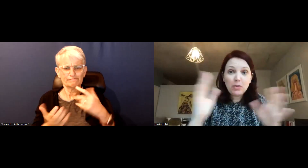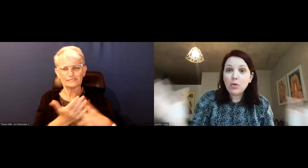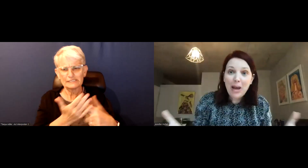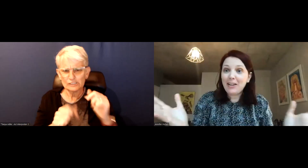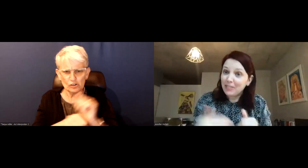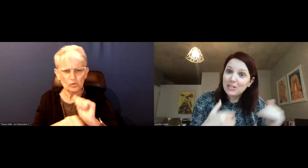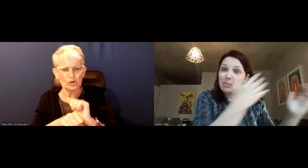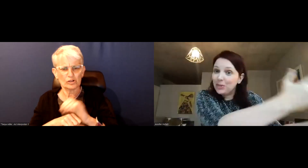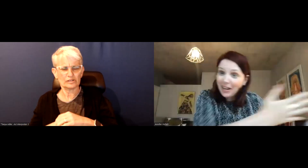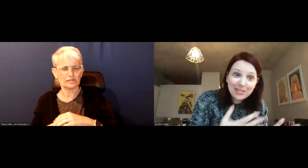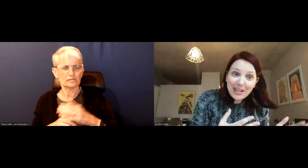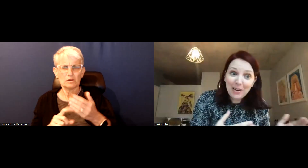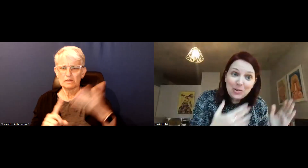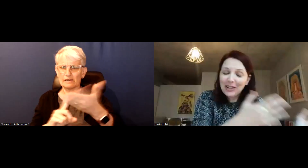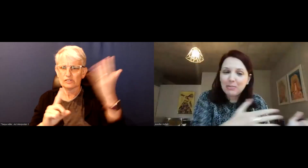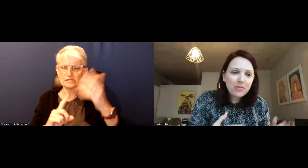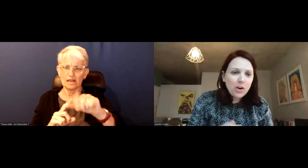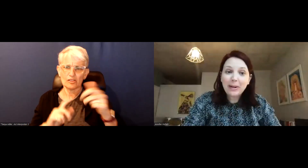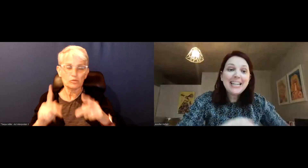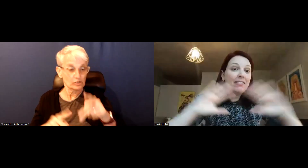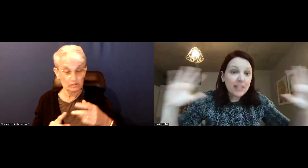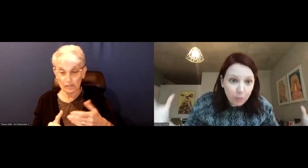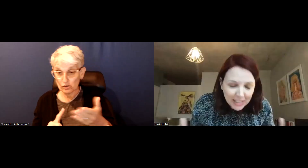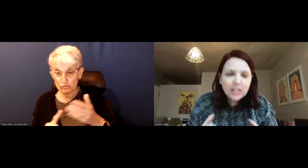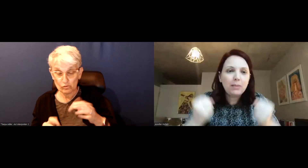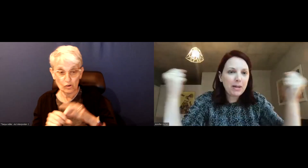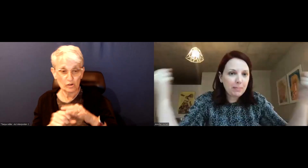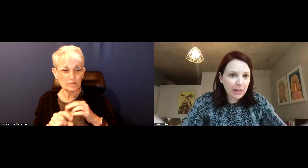Some of you may convince someone else how you want them to vote but even if we get people